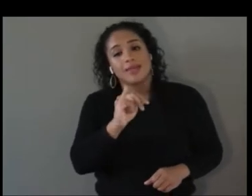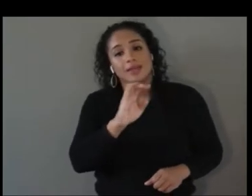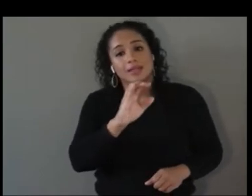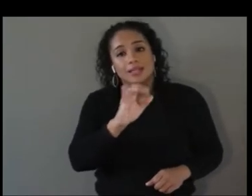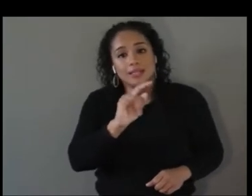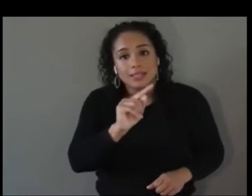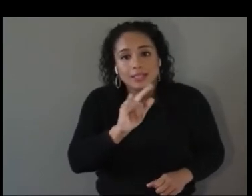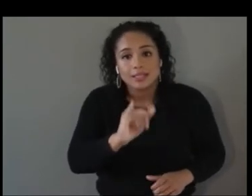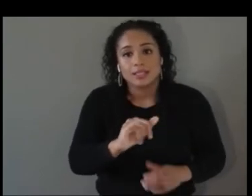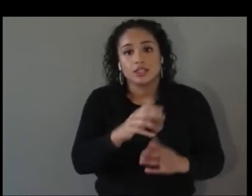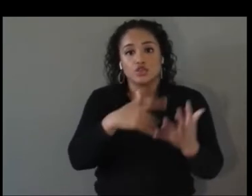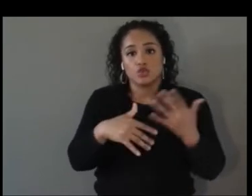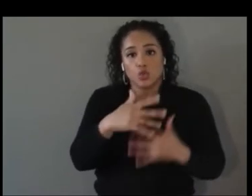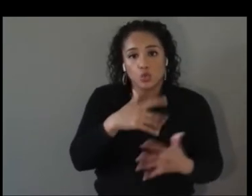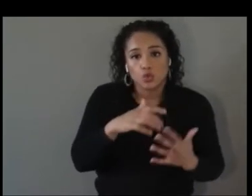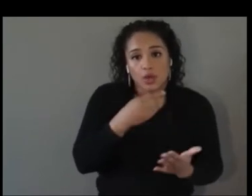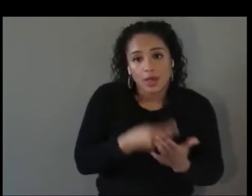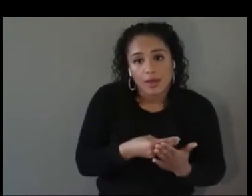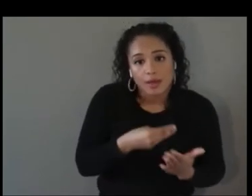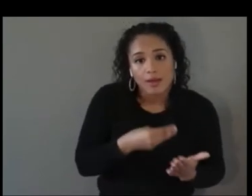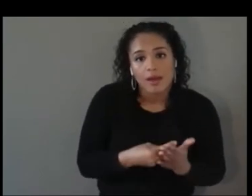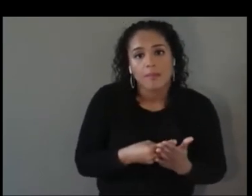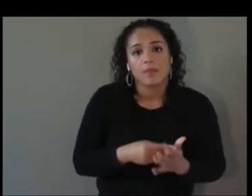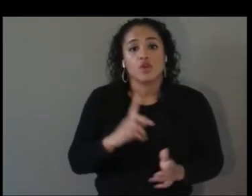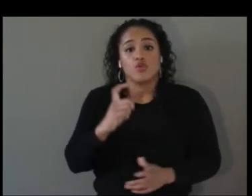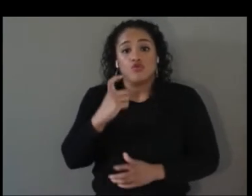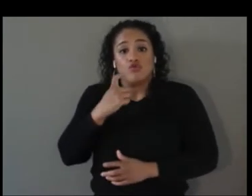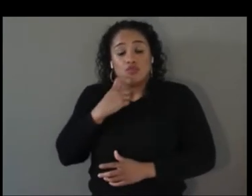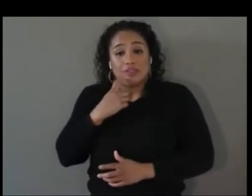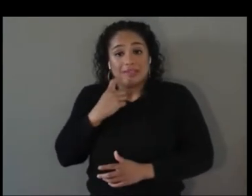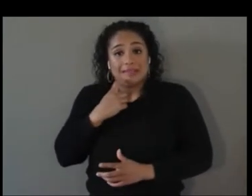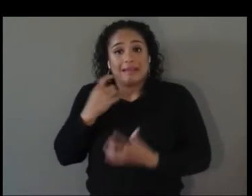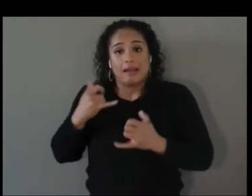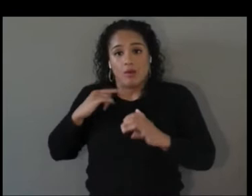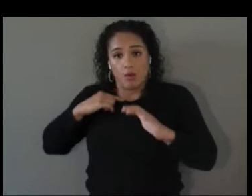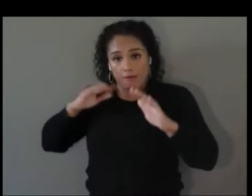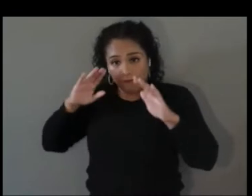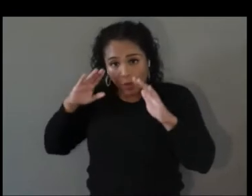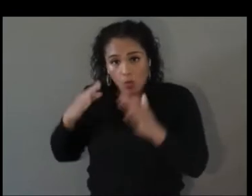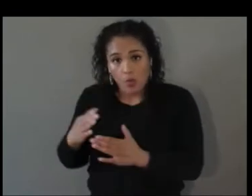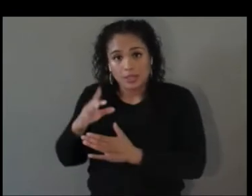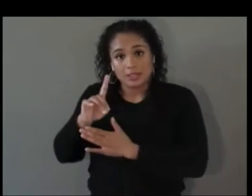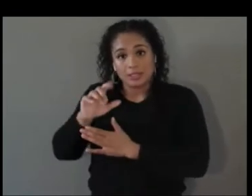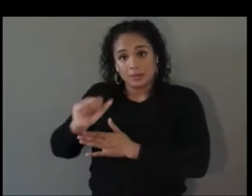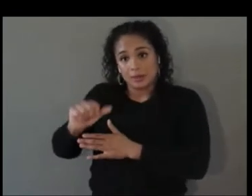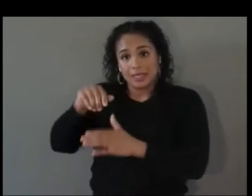disability and accessibility in the workplace and have been working on various projects out